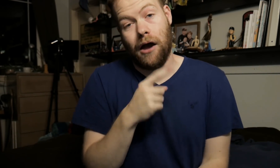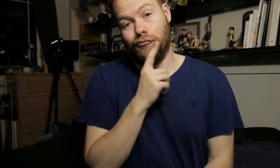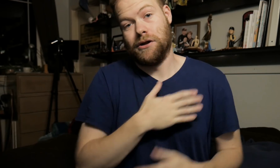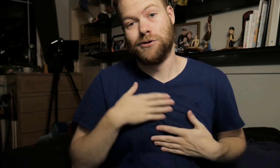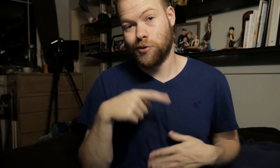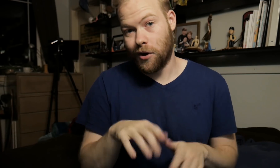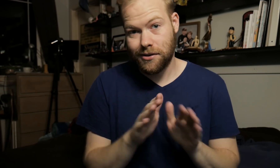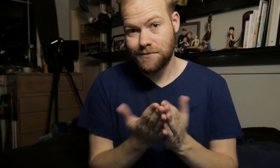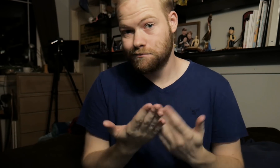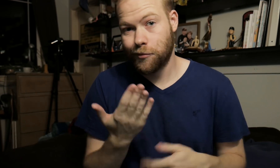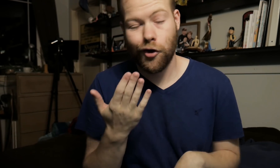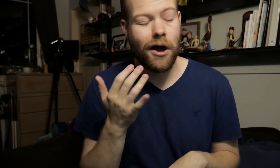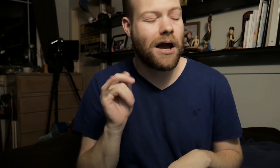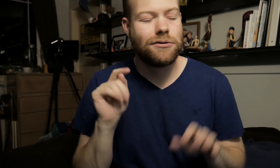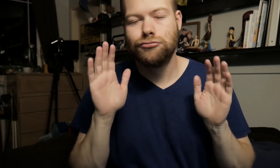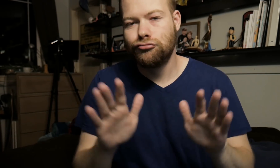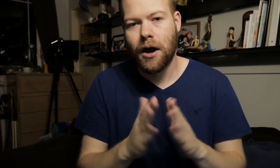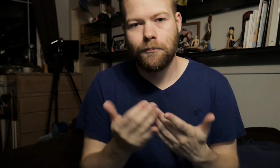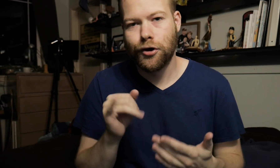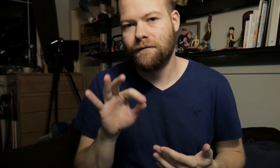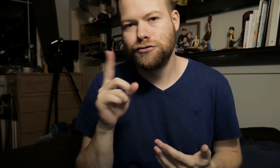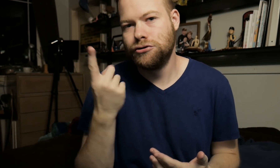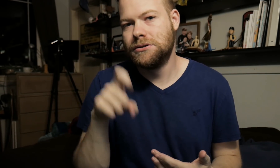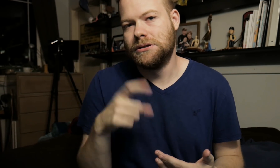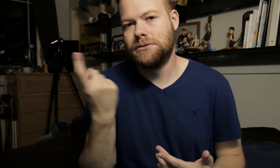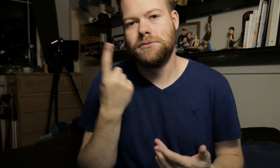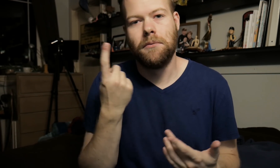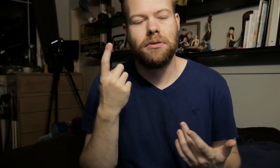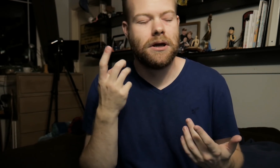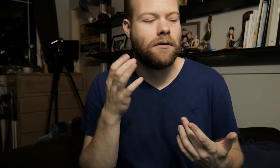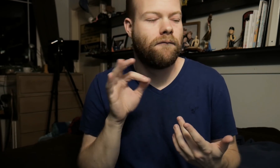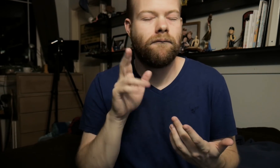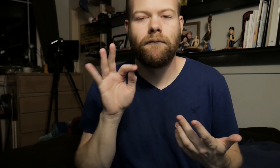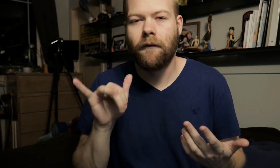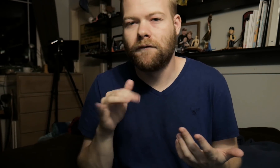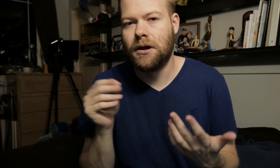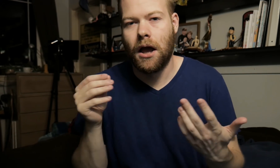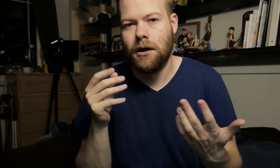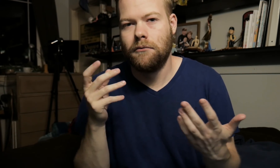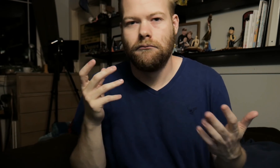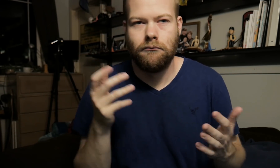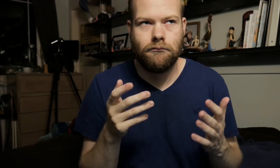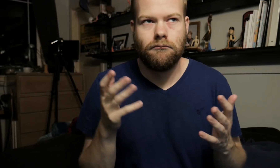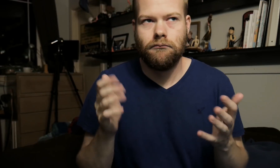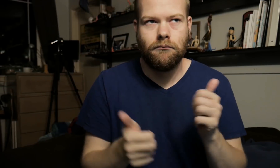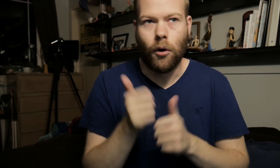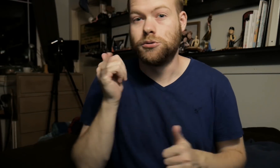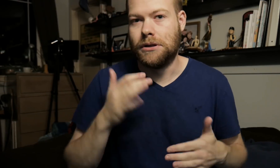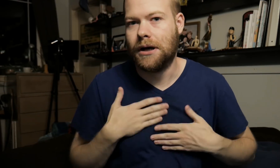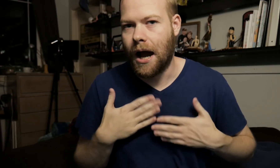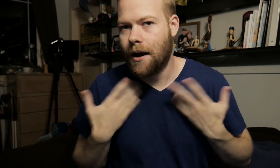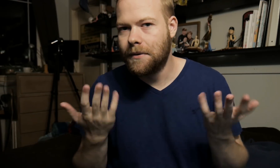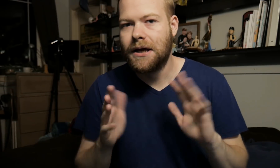I really enjoyed this book. It's a great book if you just need something fluffy and mostly happy.